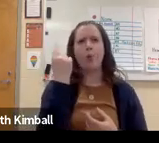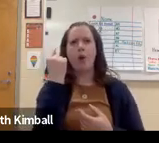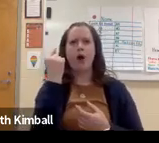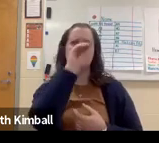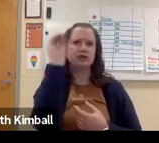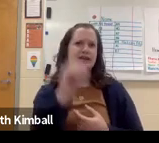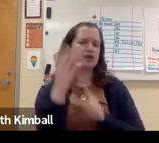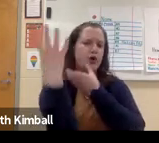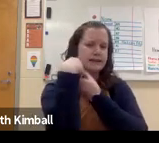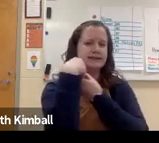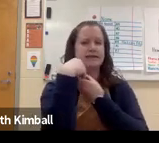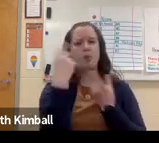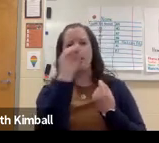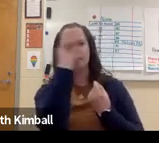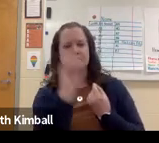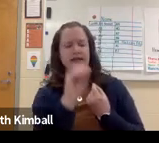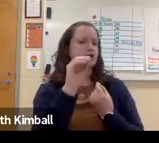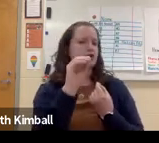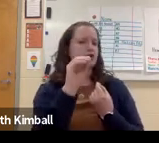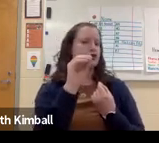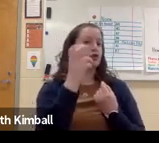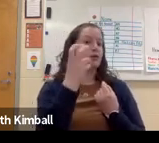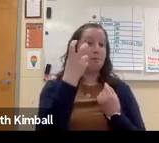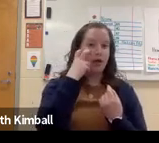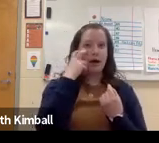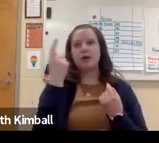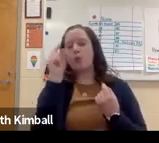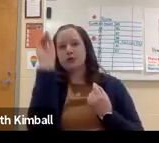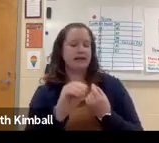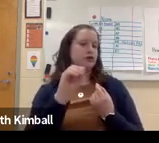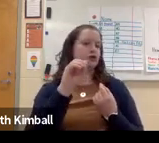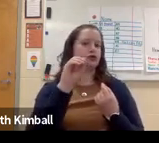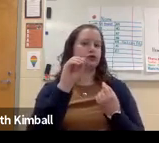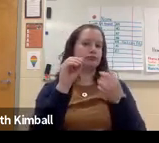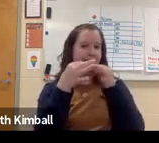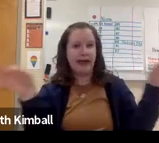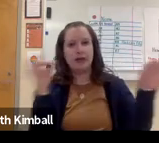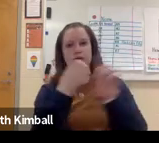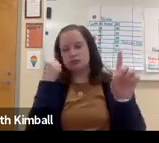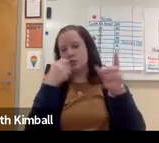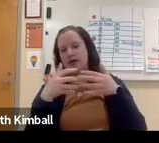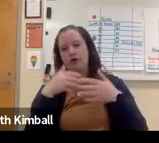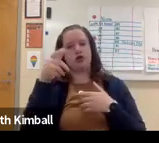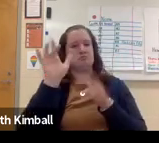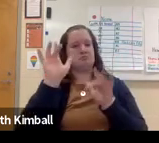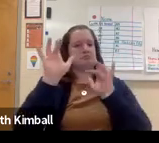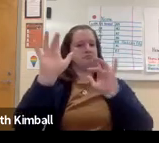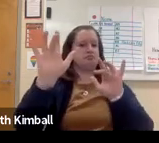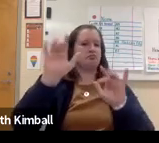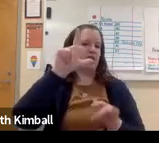So if you have any questions about the percentages or other disabilities that are out there,